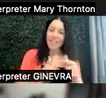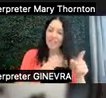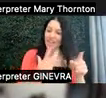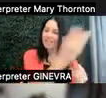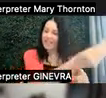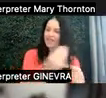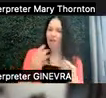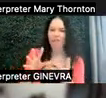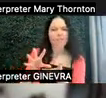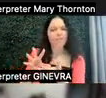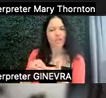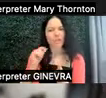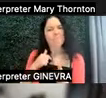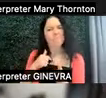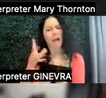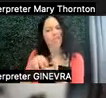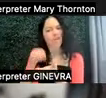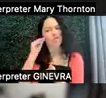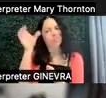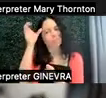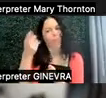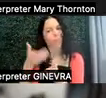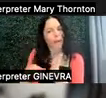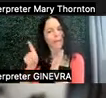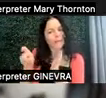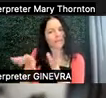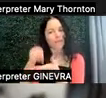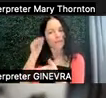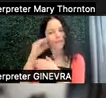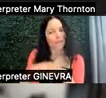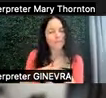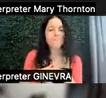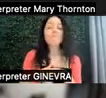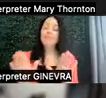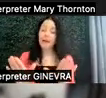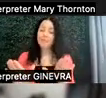the material I needed to learn. Again, often easier said than done, especially